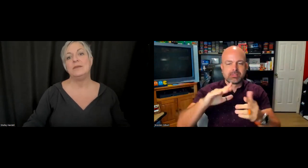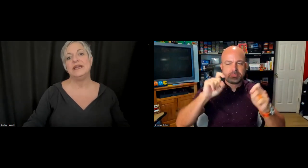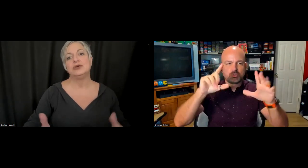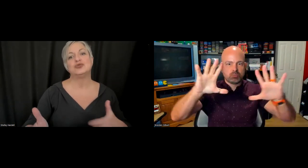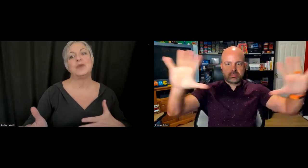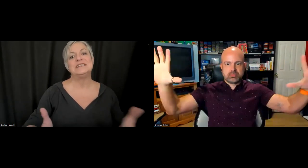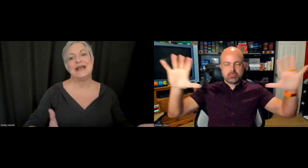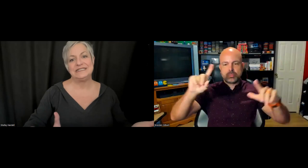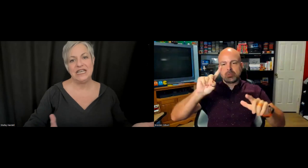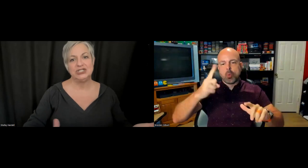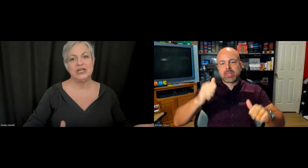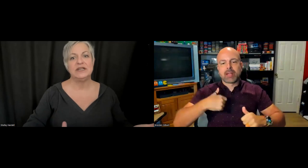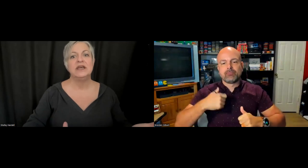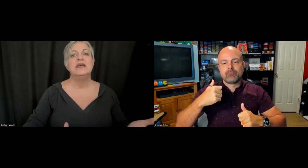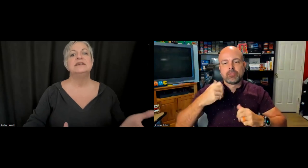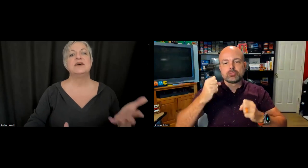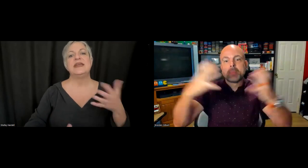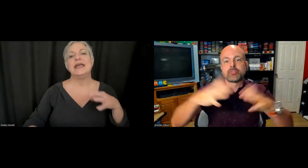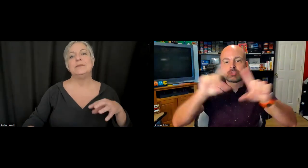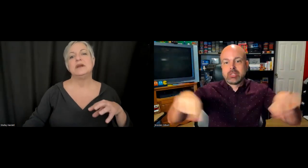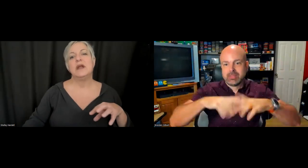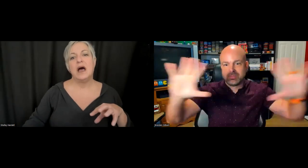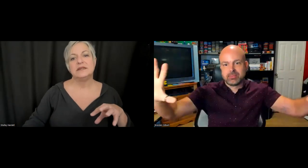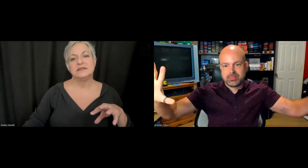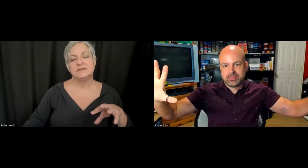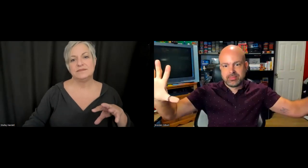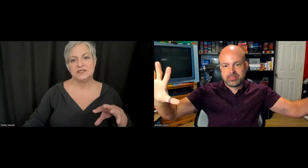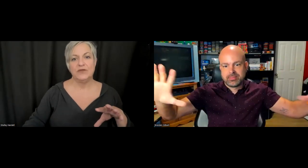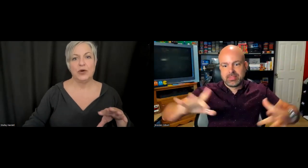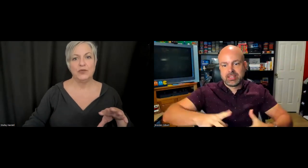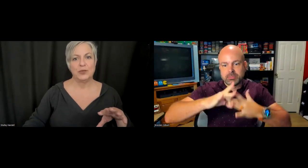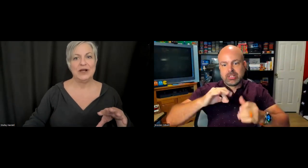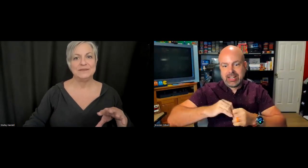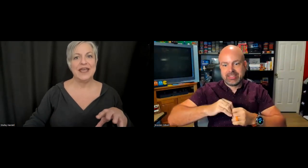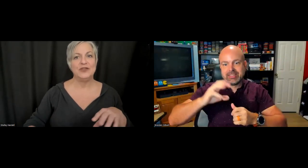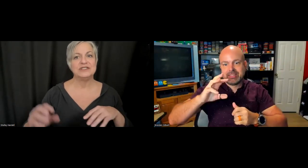mere direct my attention, so I'm not so overwhelmed, and there's